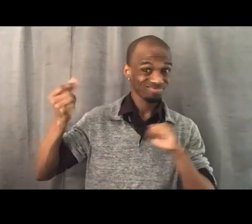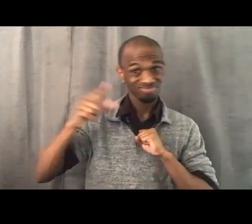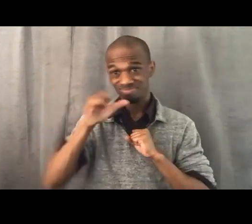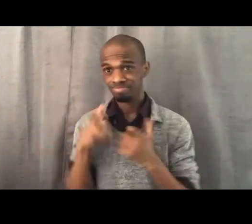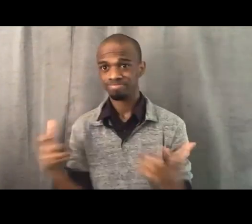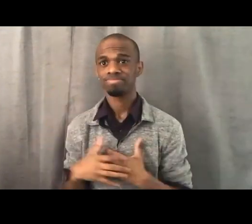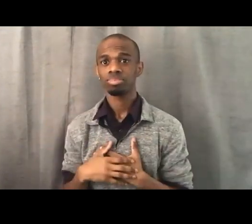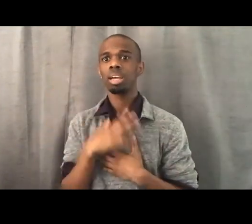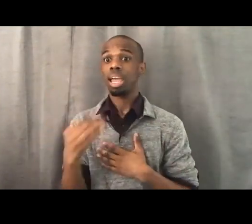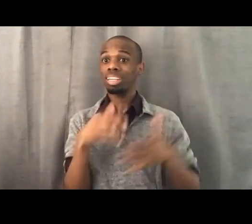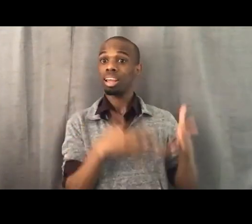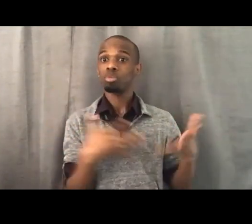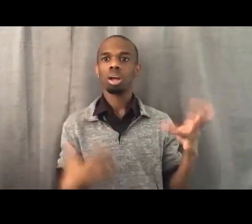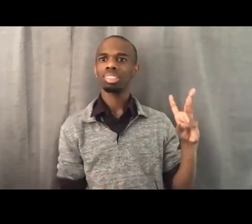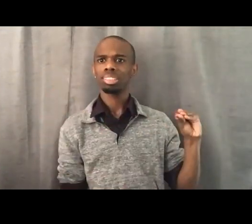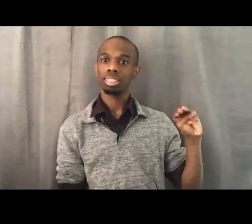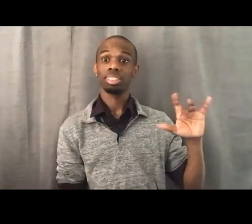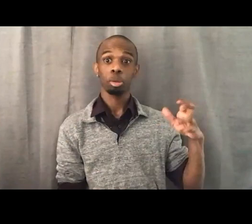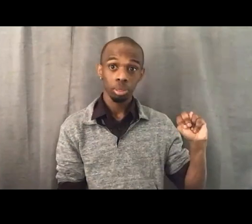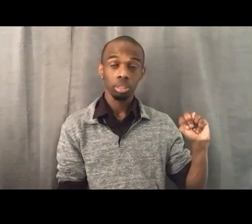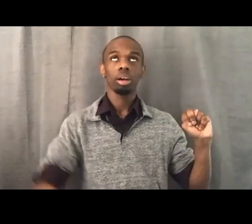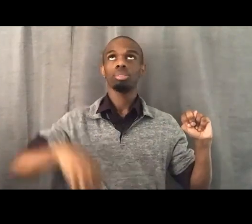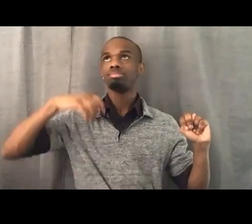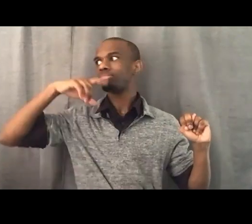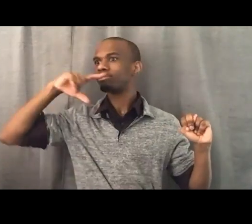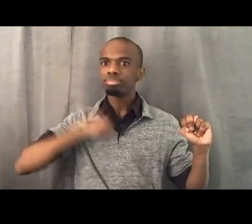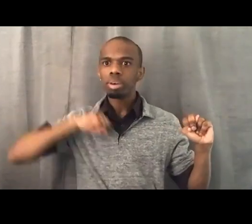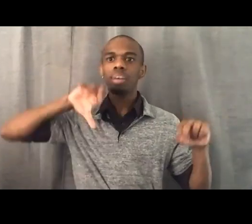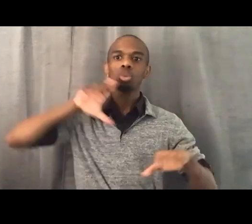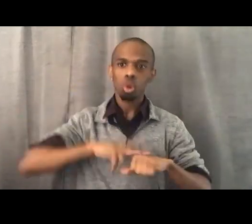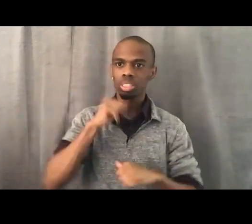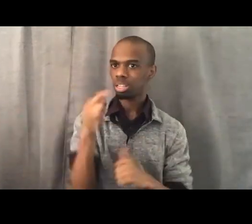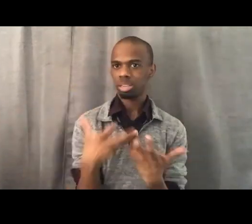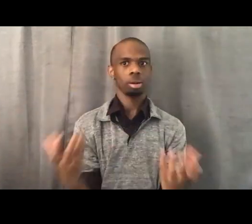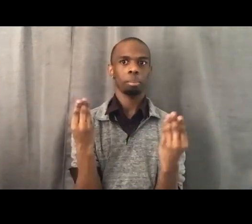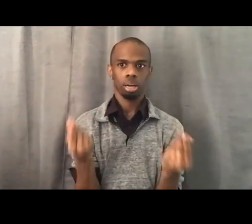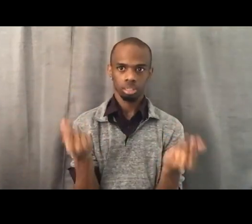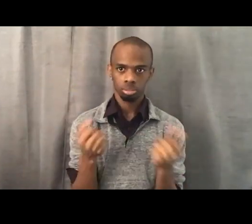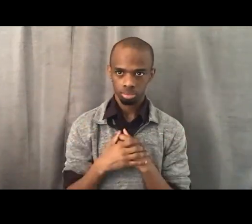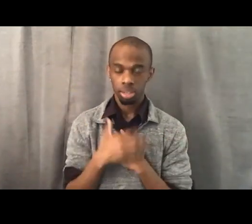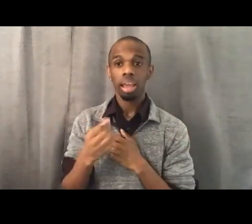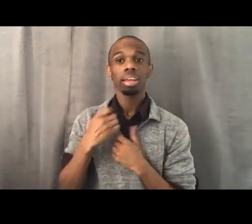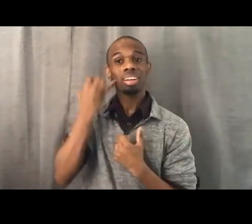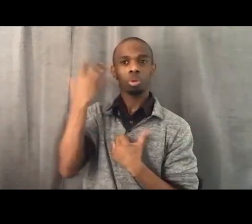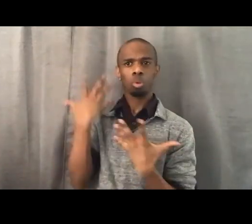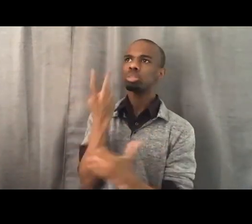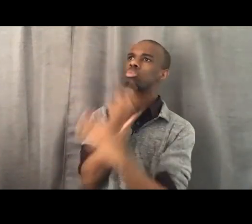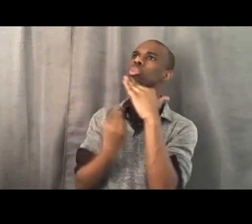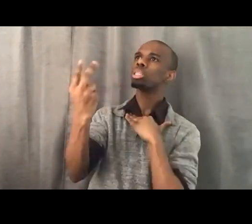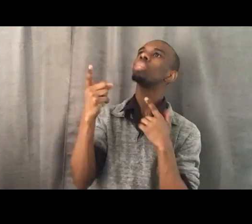definitely isn't that much money. And that in order to build for the long haul, we need to constantly receive funds.